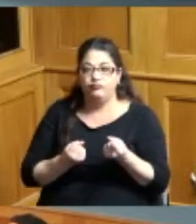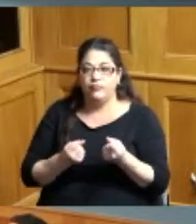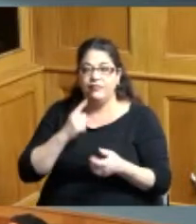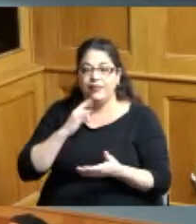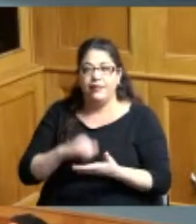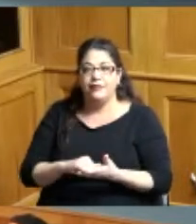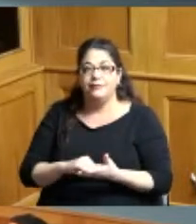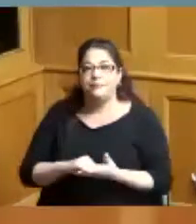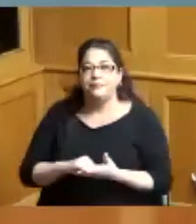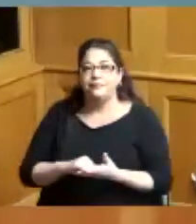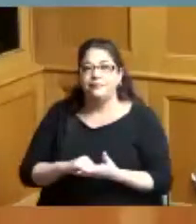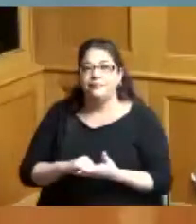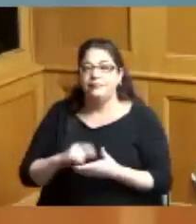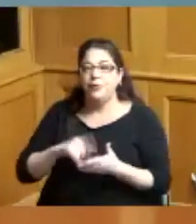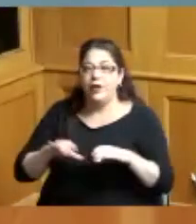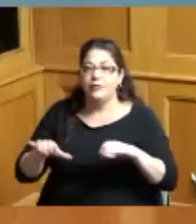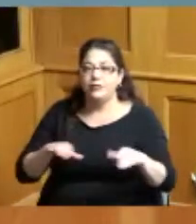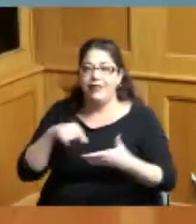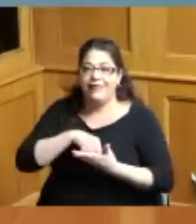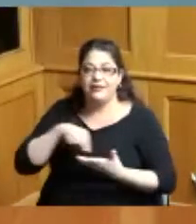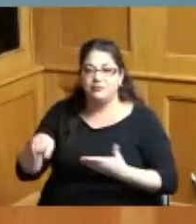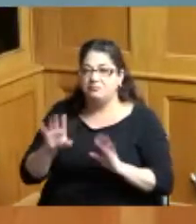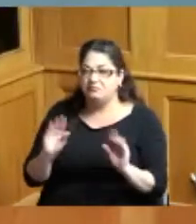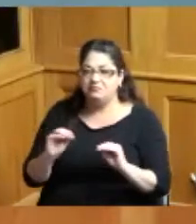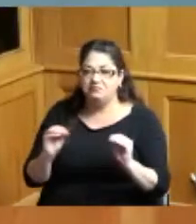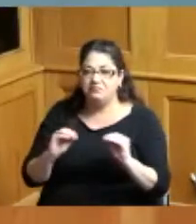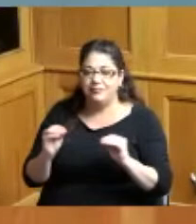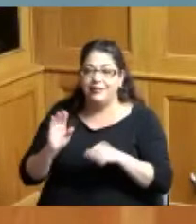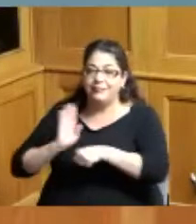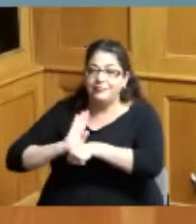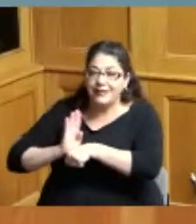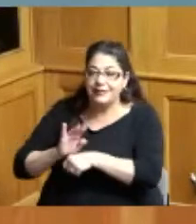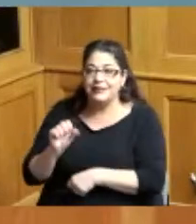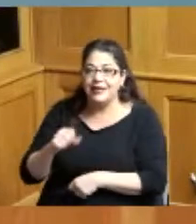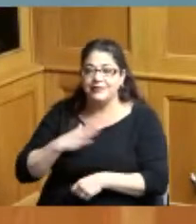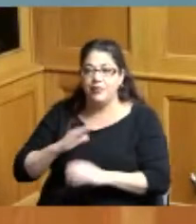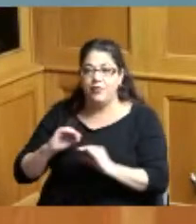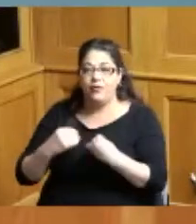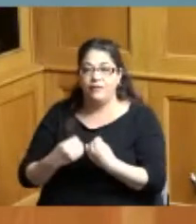about what I've done during the week or whatever we've been very busy our office has doing lots